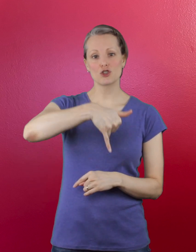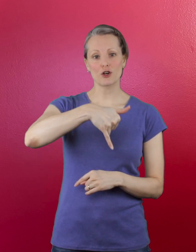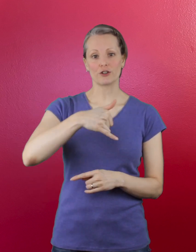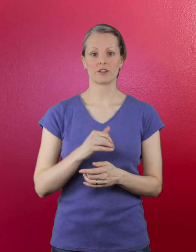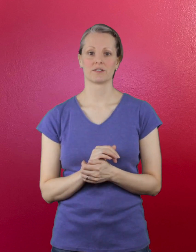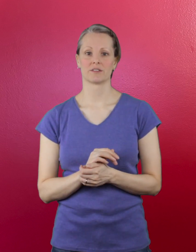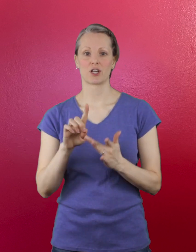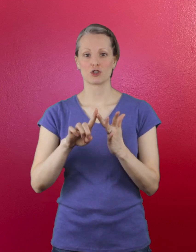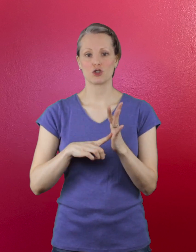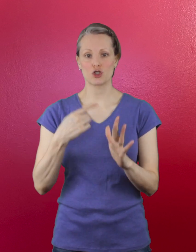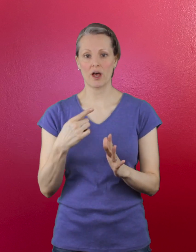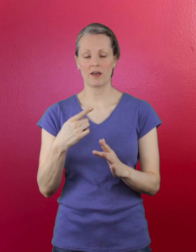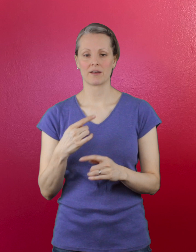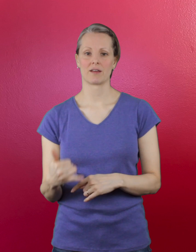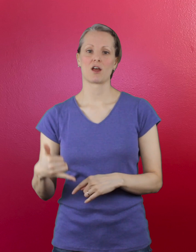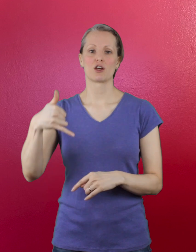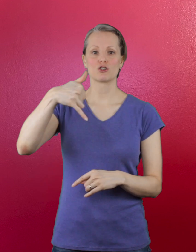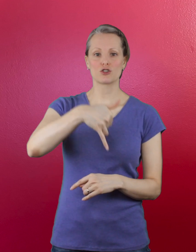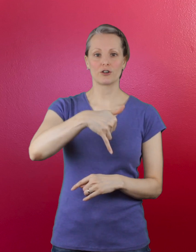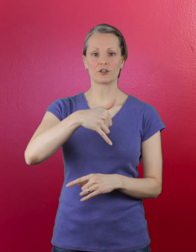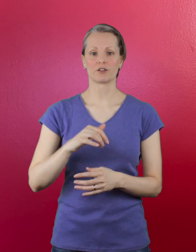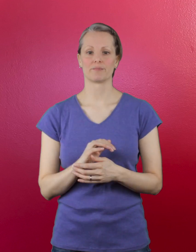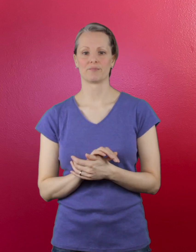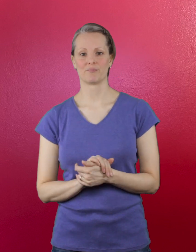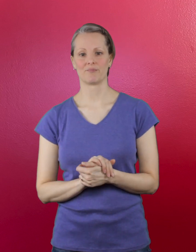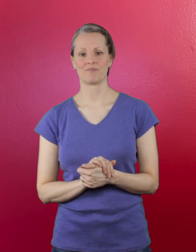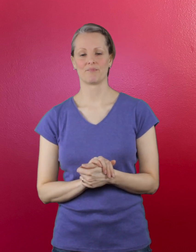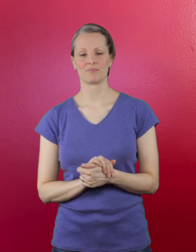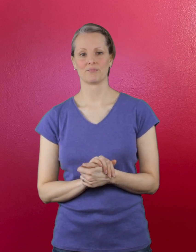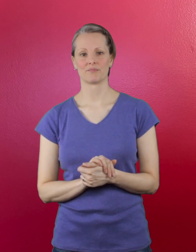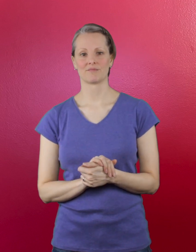jug ... j ... jug